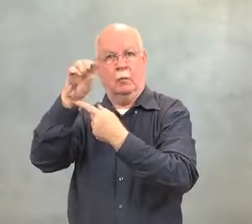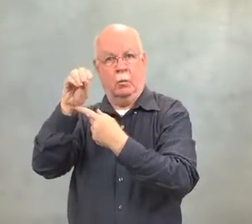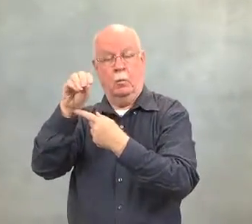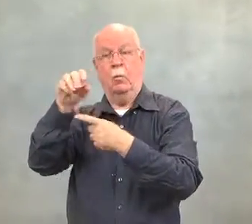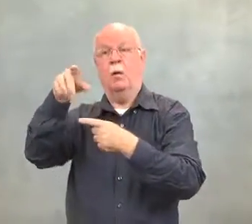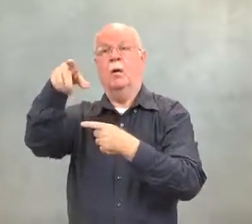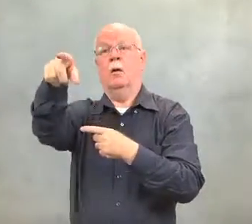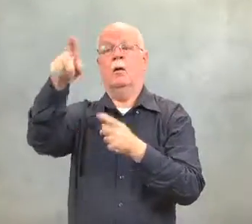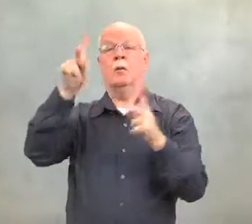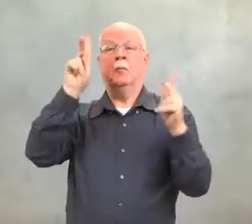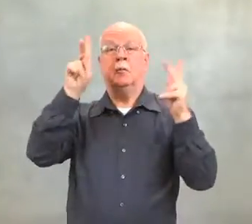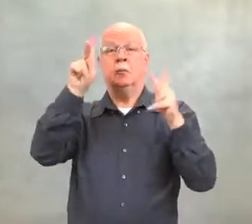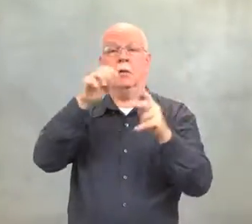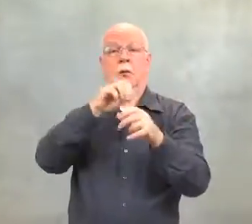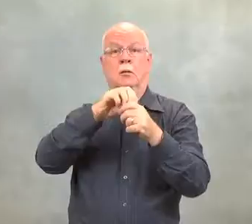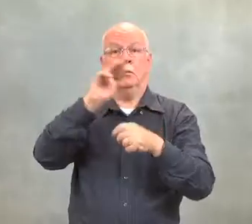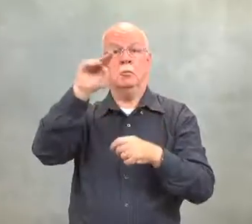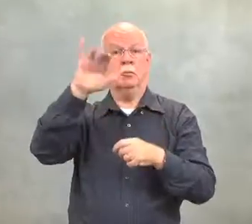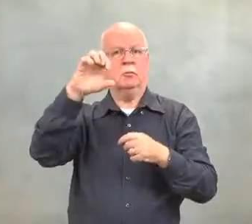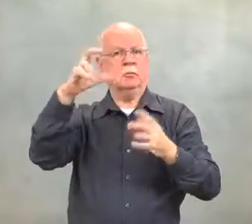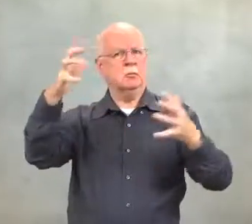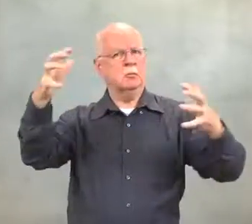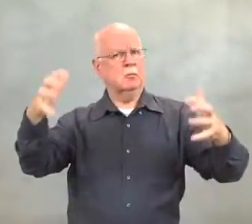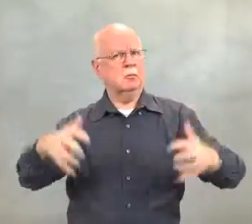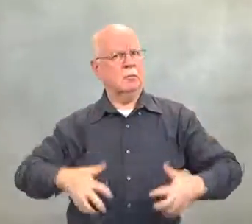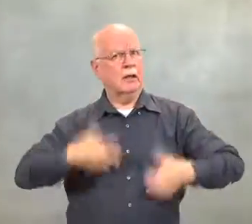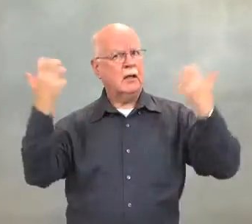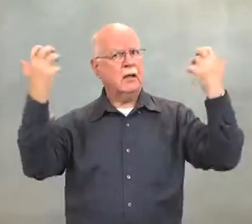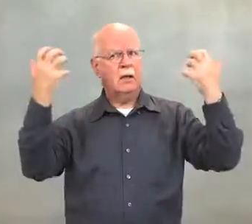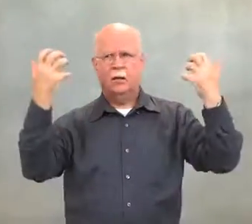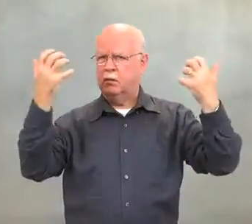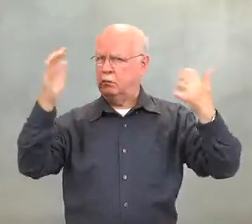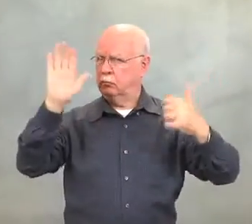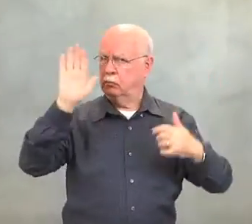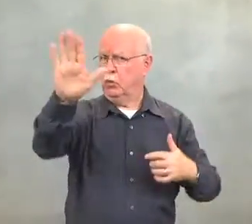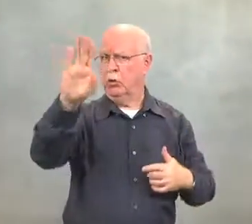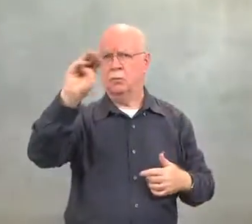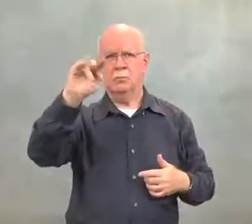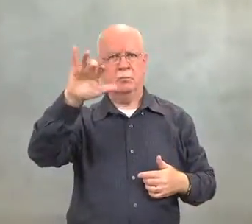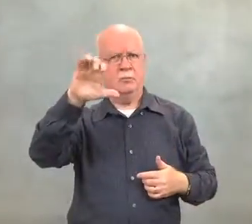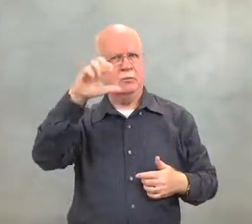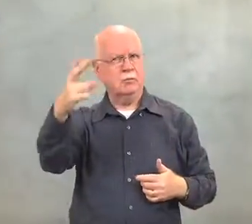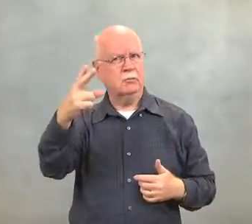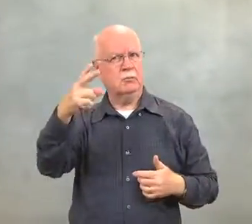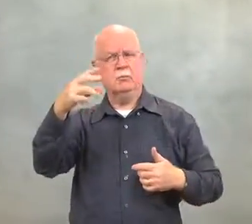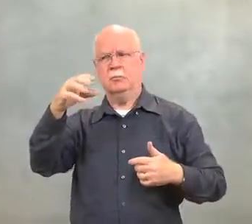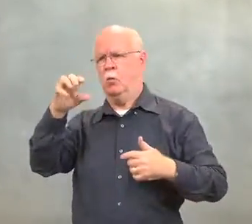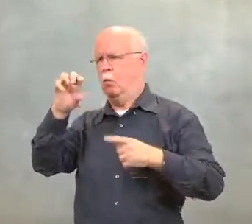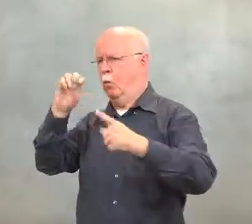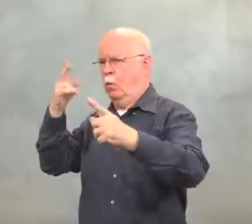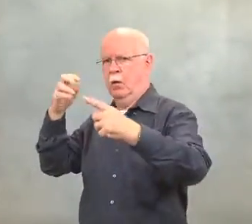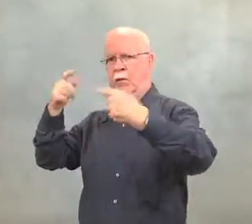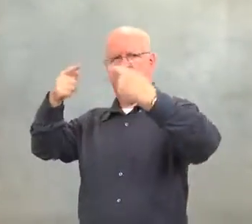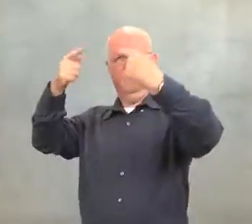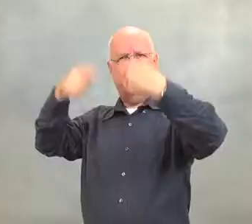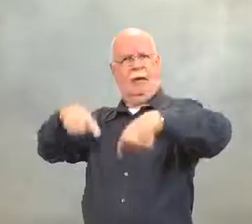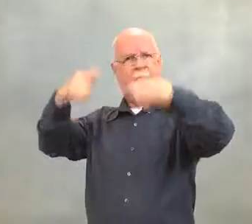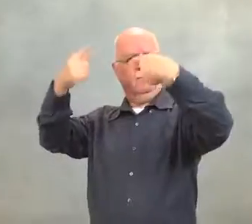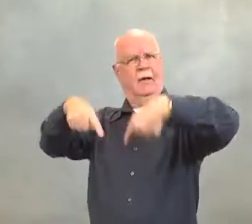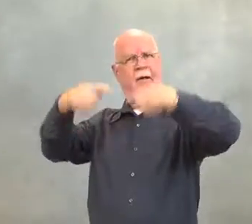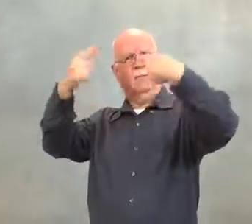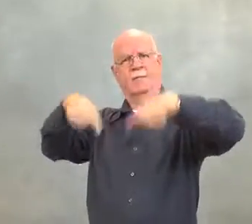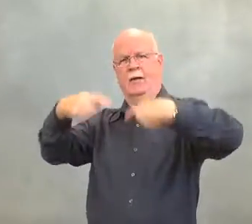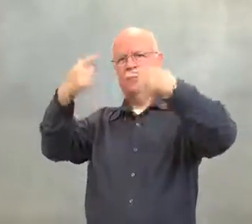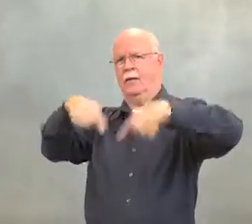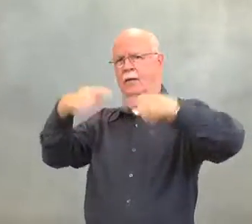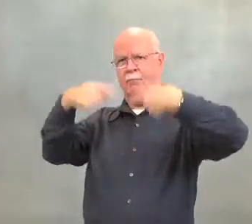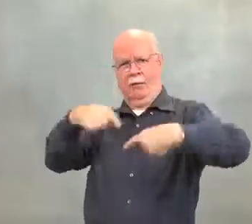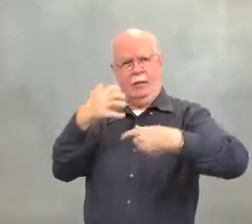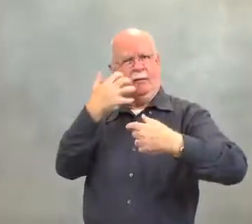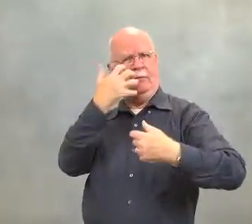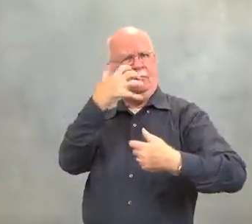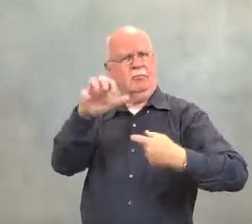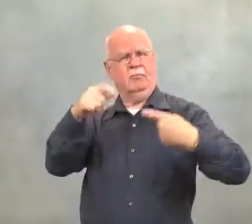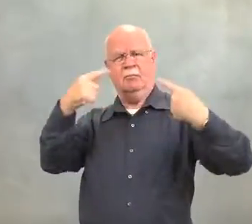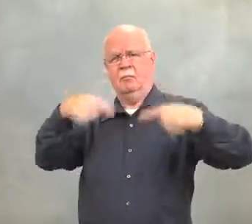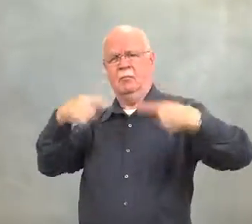This angered the residents of Michigan.